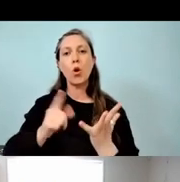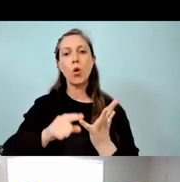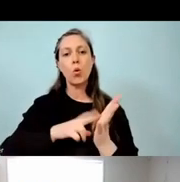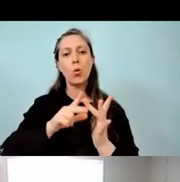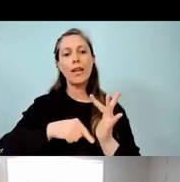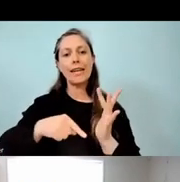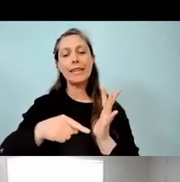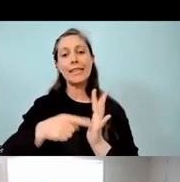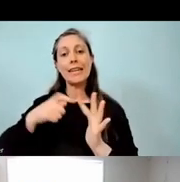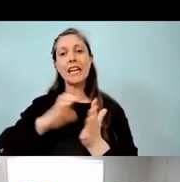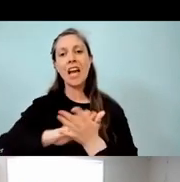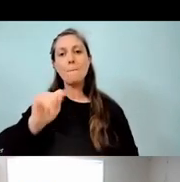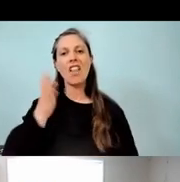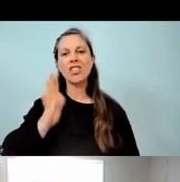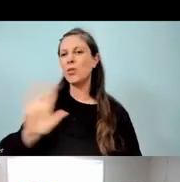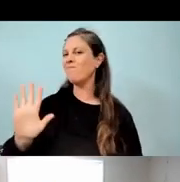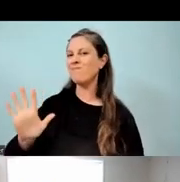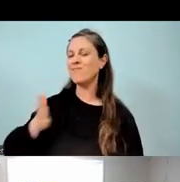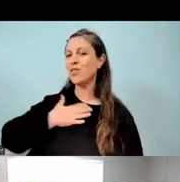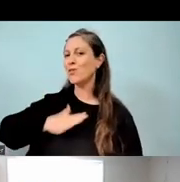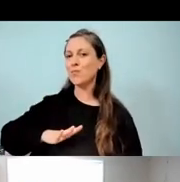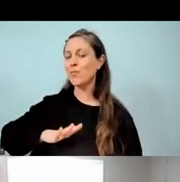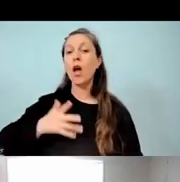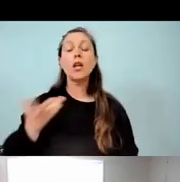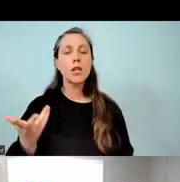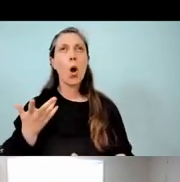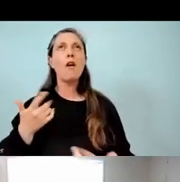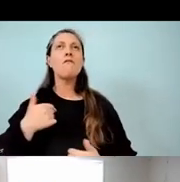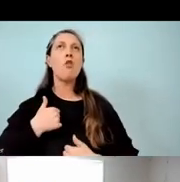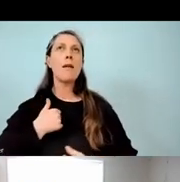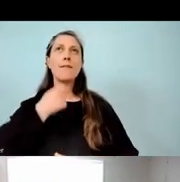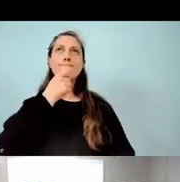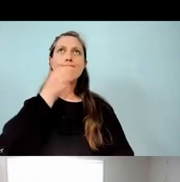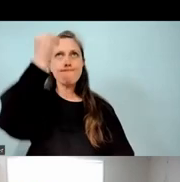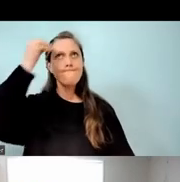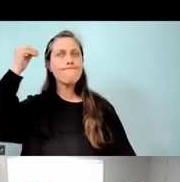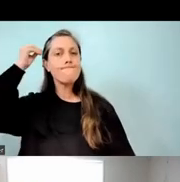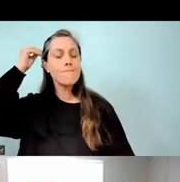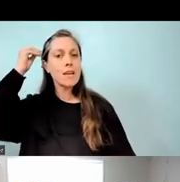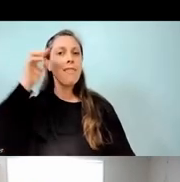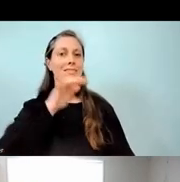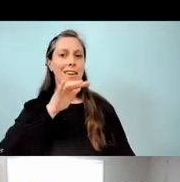was interested in. So for me, what I've taken from that and our experience here is if the tumuaki,